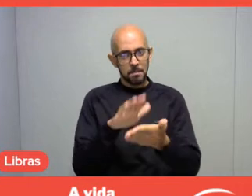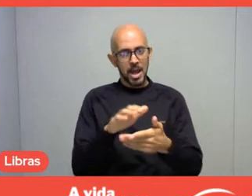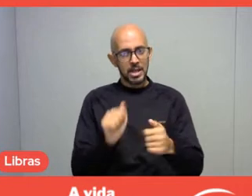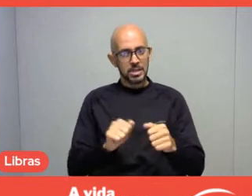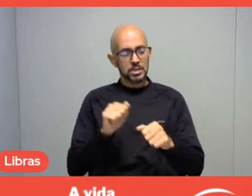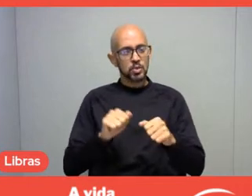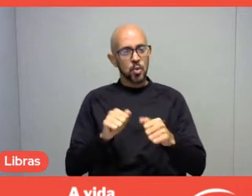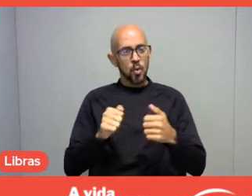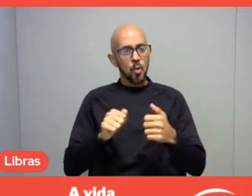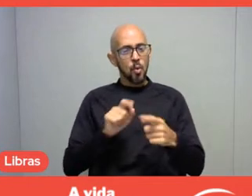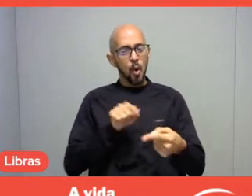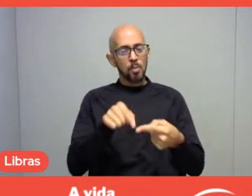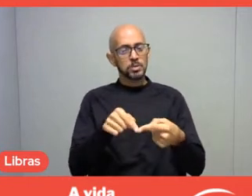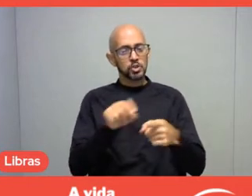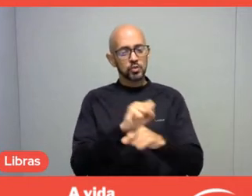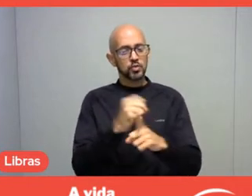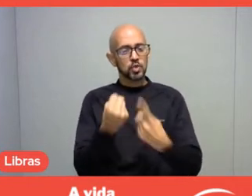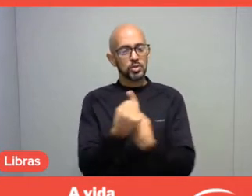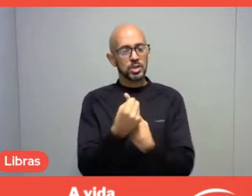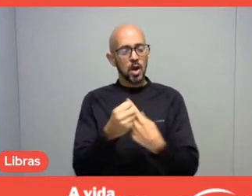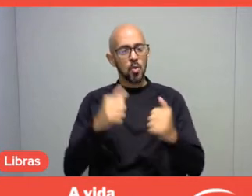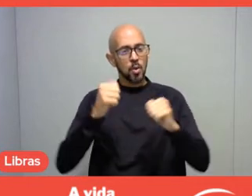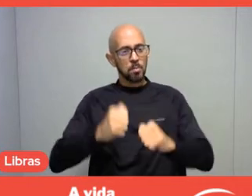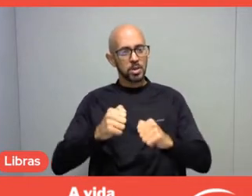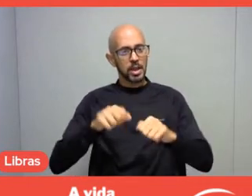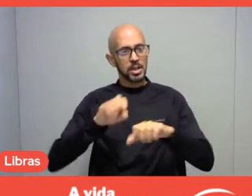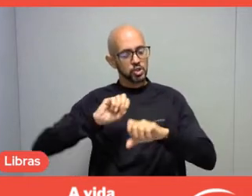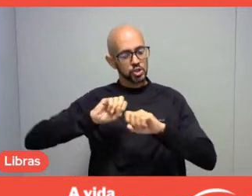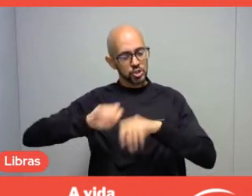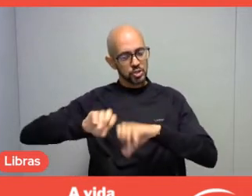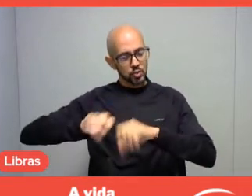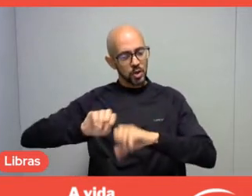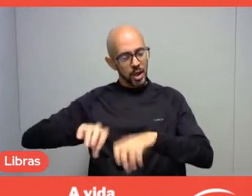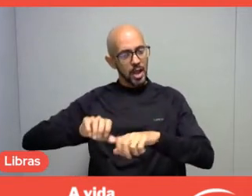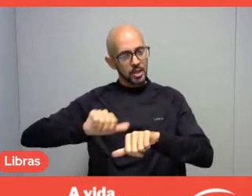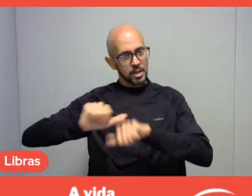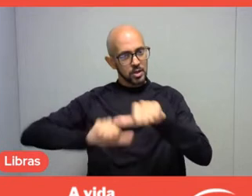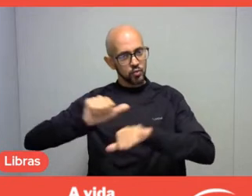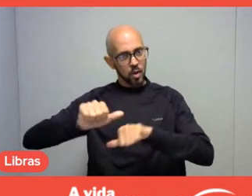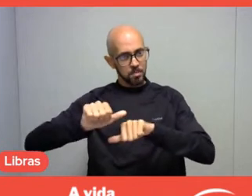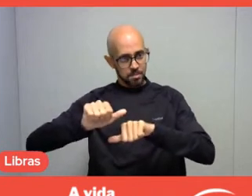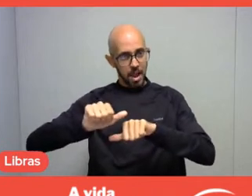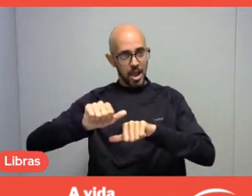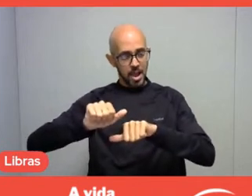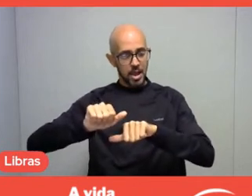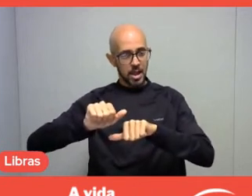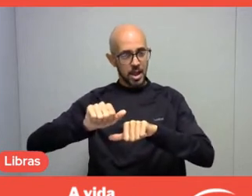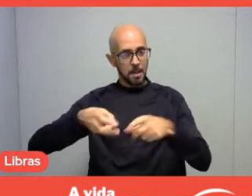with the power to educate, to transform the minds of those who will play in the video game.